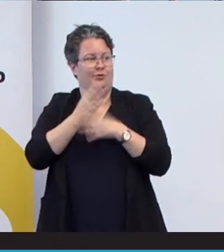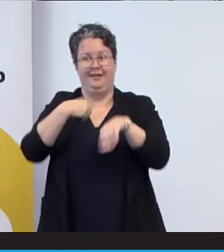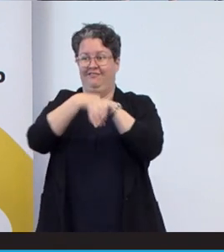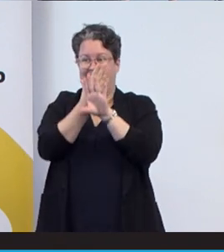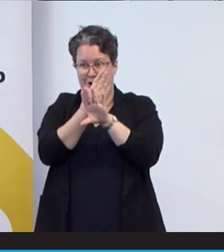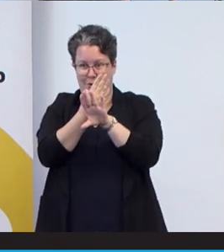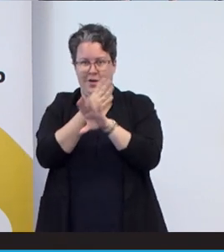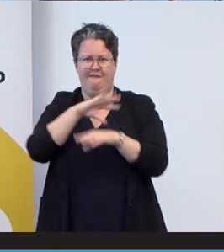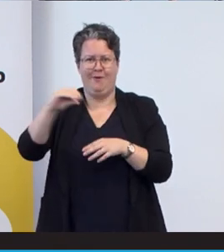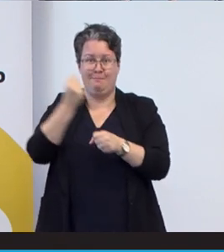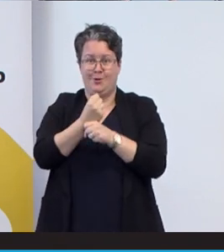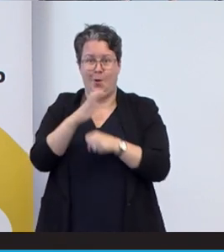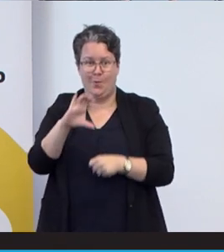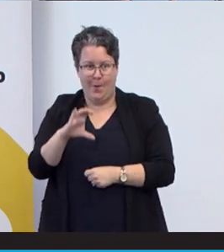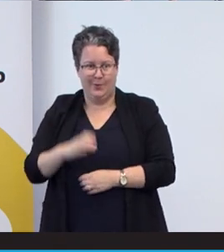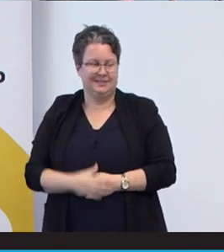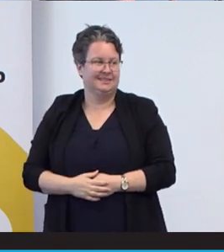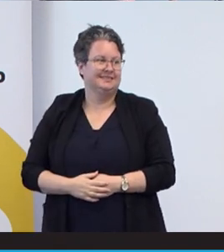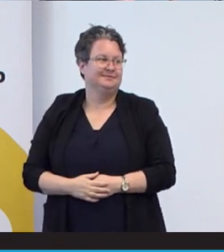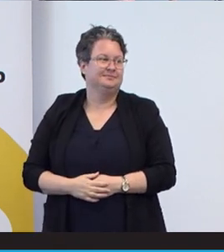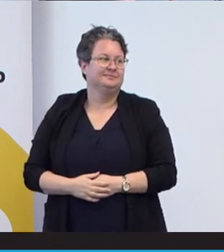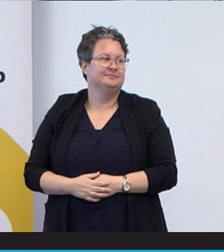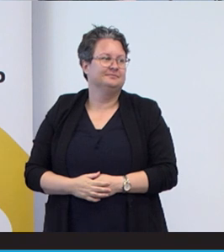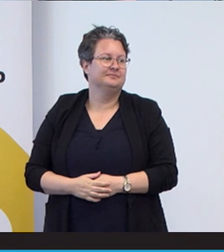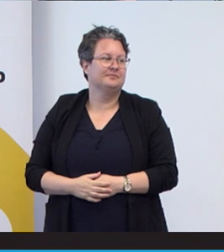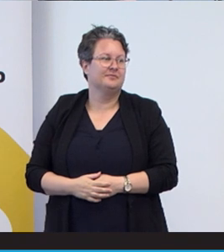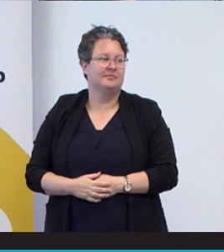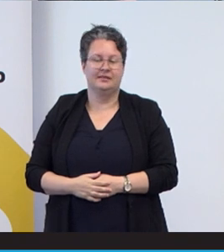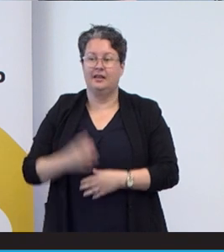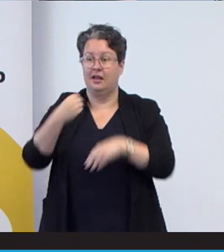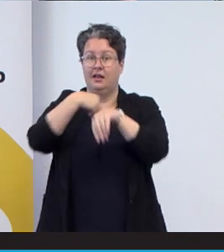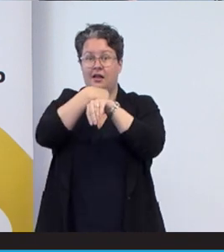the Gold Coast. But it really felt like he was in the room that day.